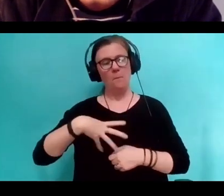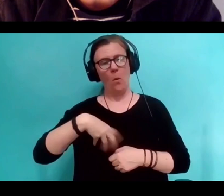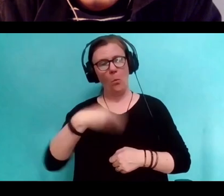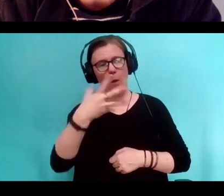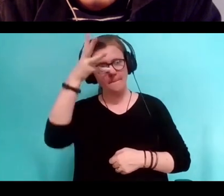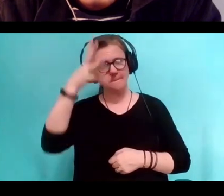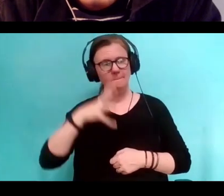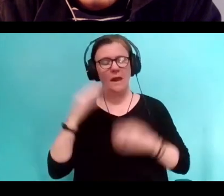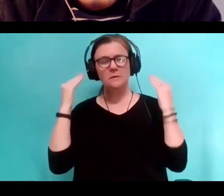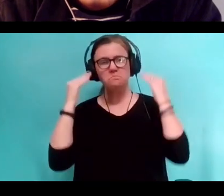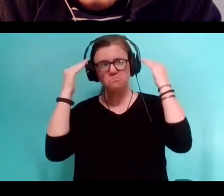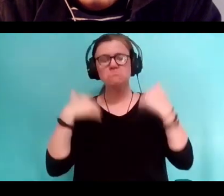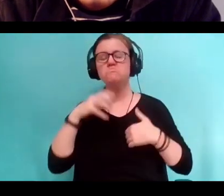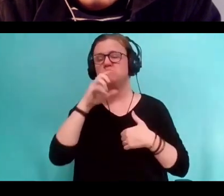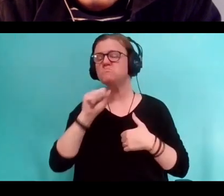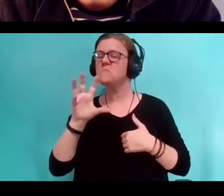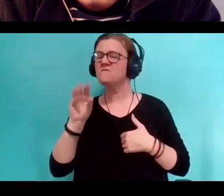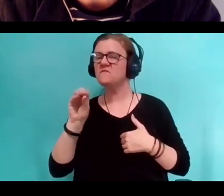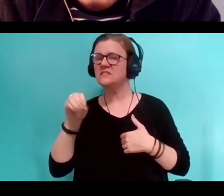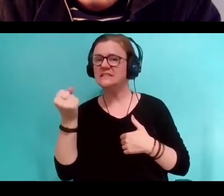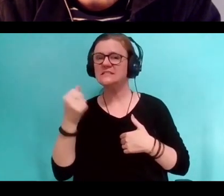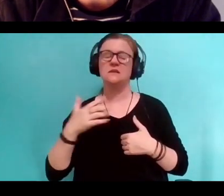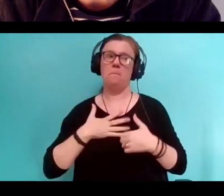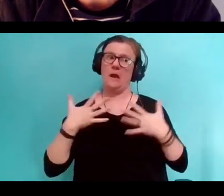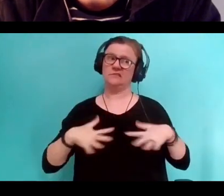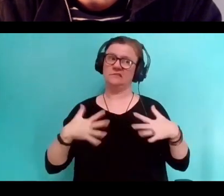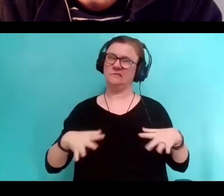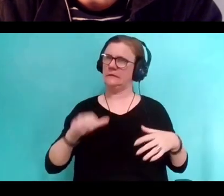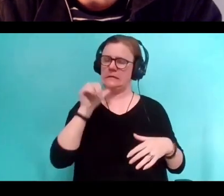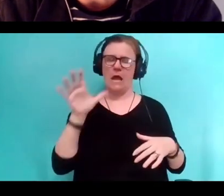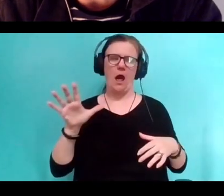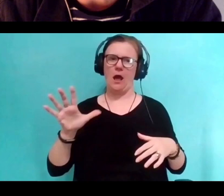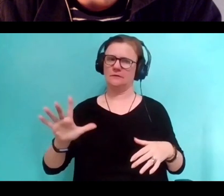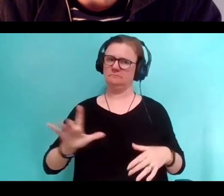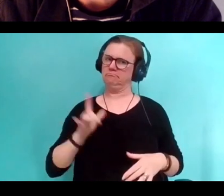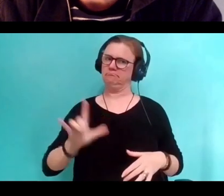and I'm wearing a not very fashionable, dark blue linen jacket.